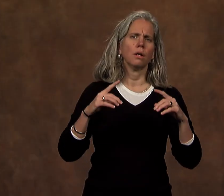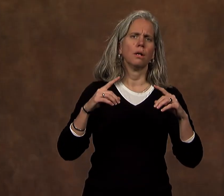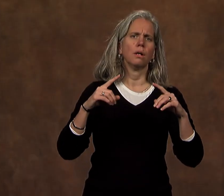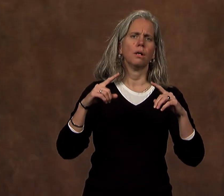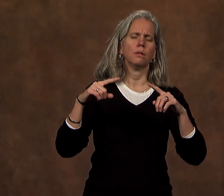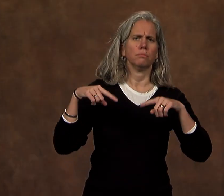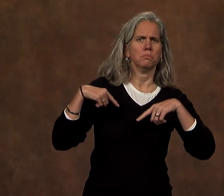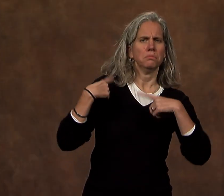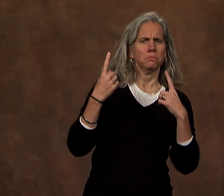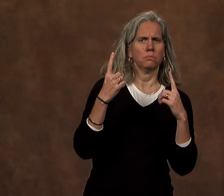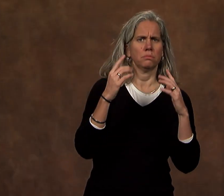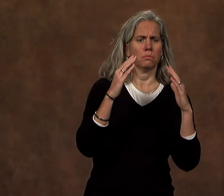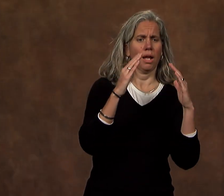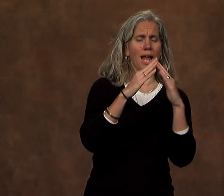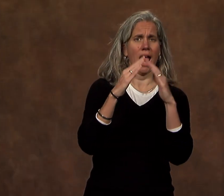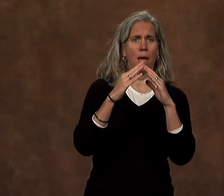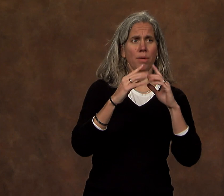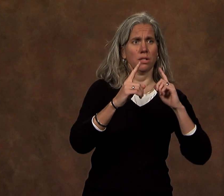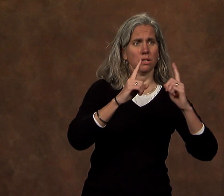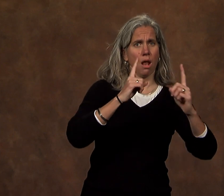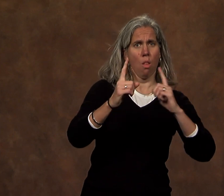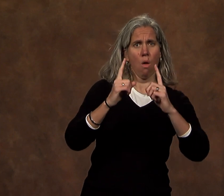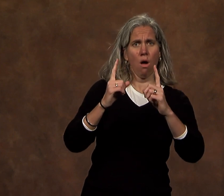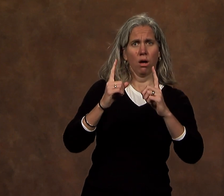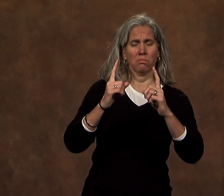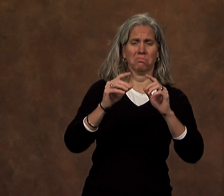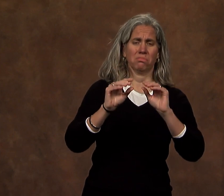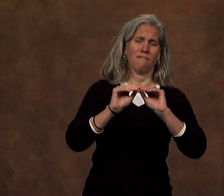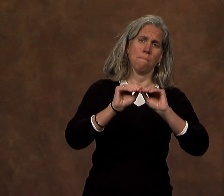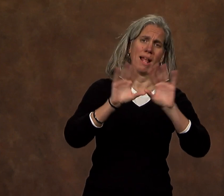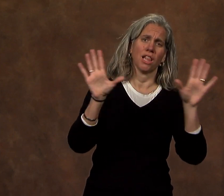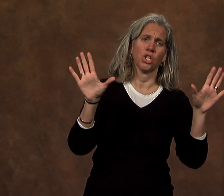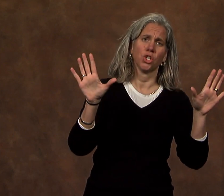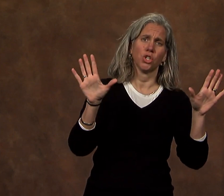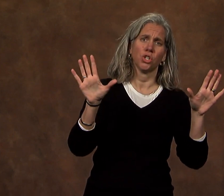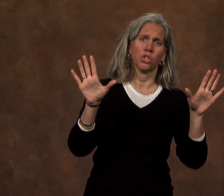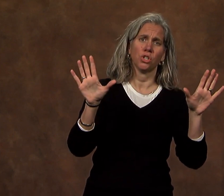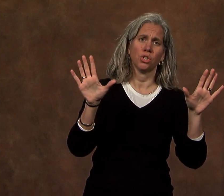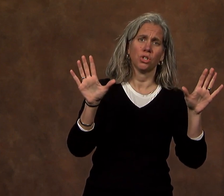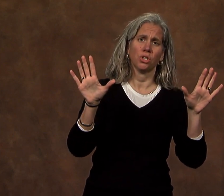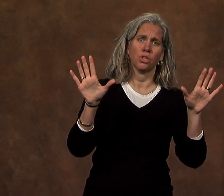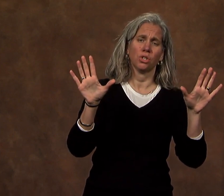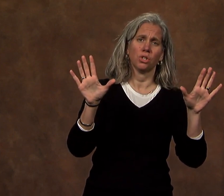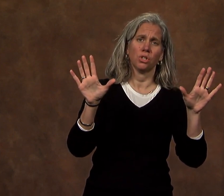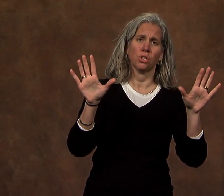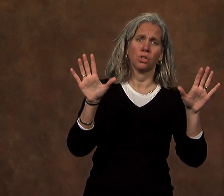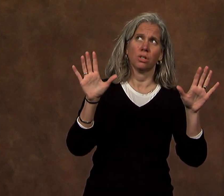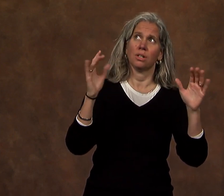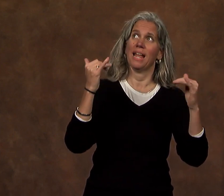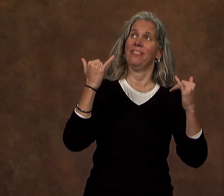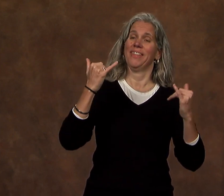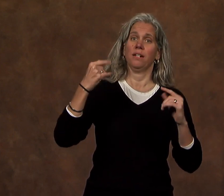The campus dialogues have been clear: